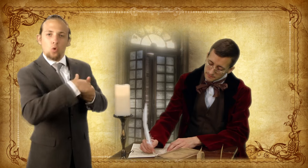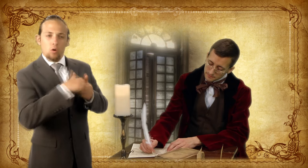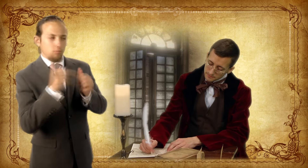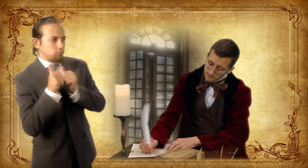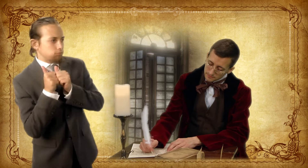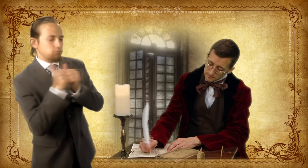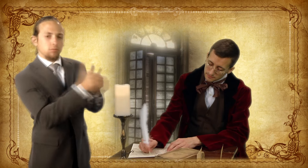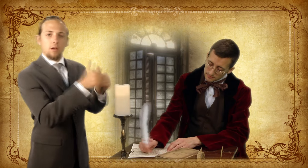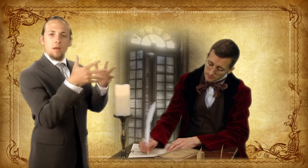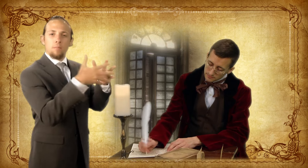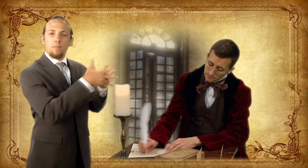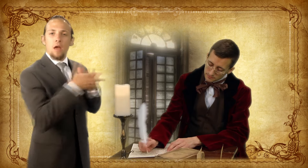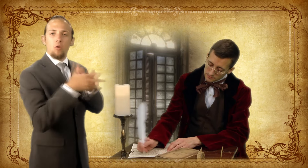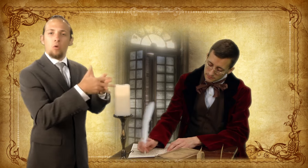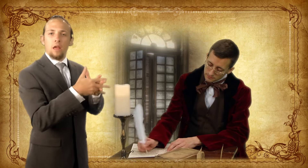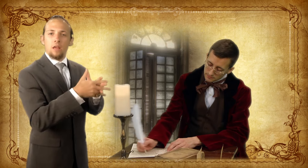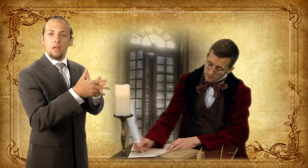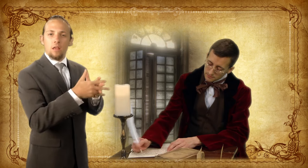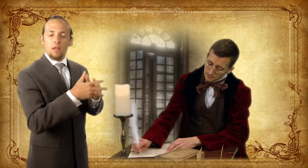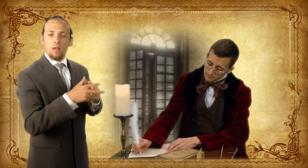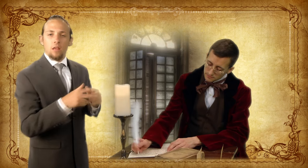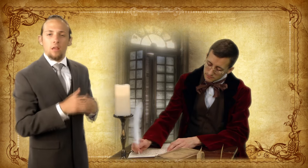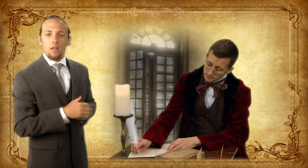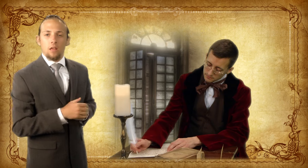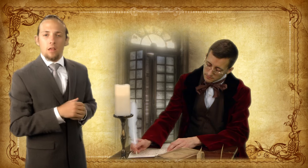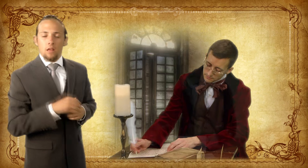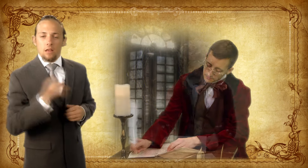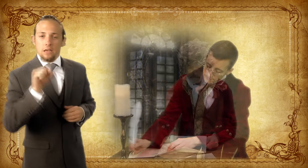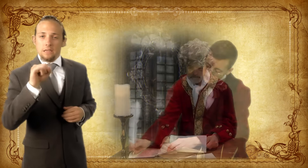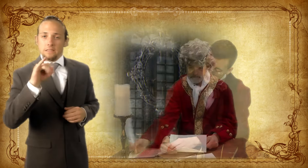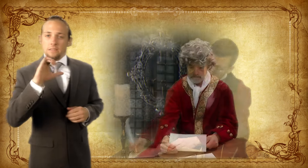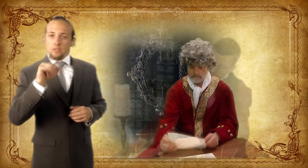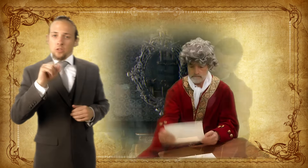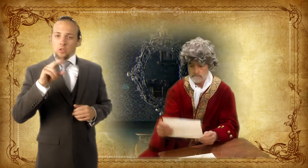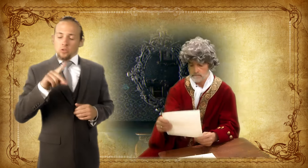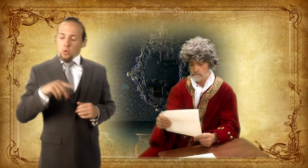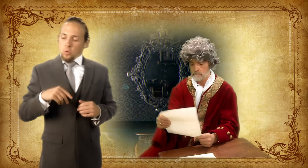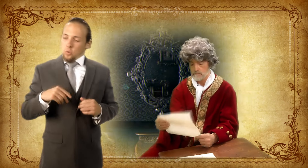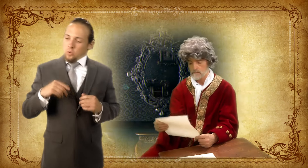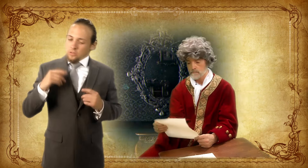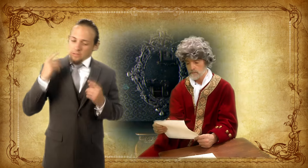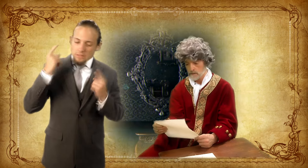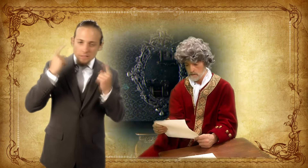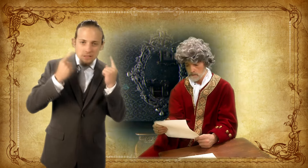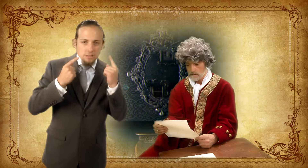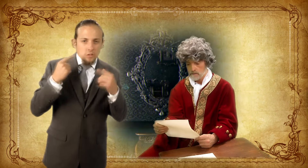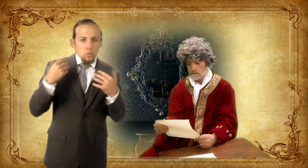to allow Laurent Clerc to join him in America. Abbe Sicard contemplated the request,